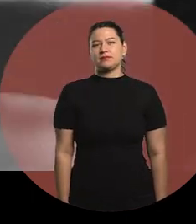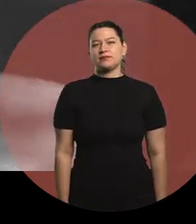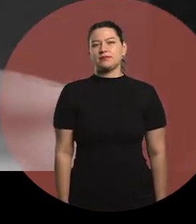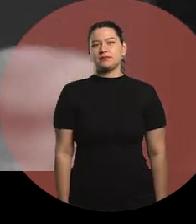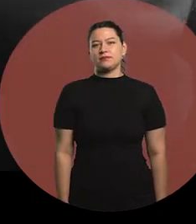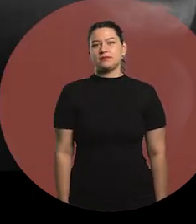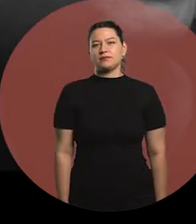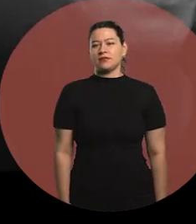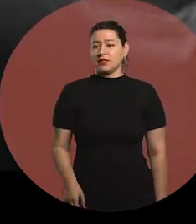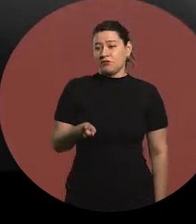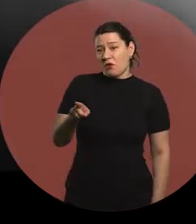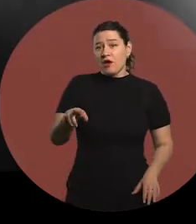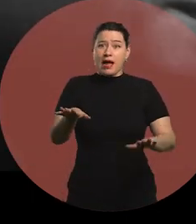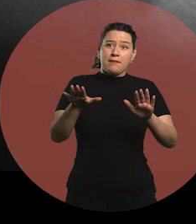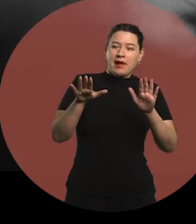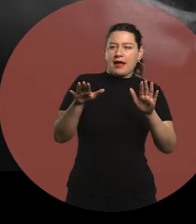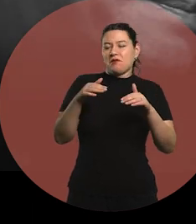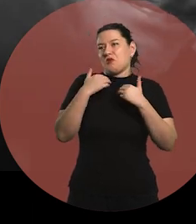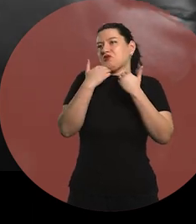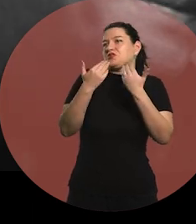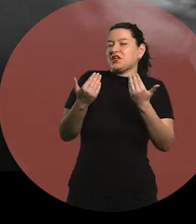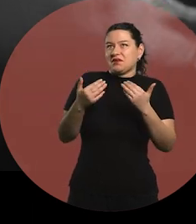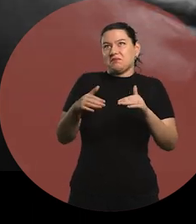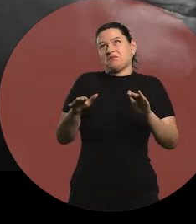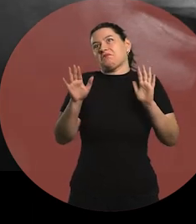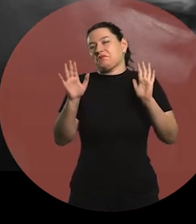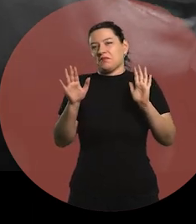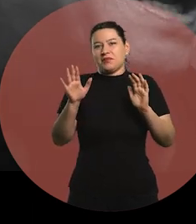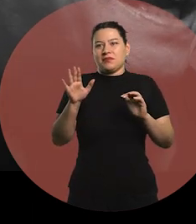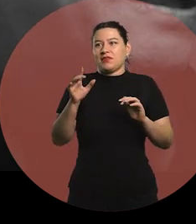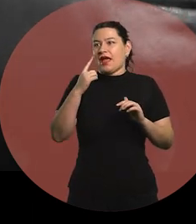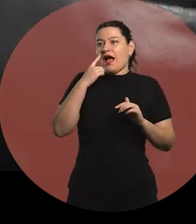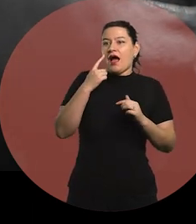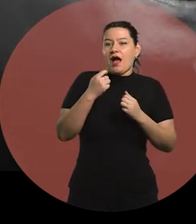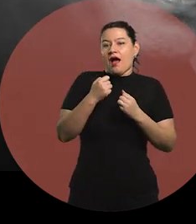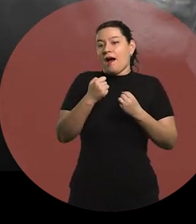And maybe you listened to, say,